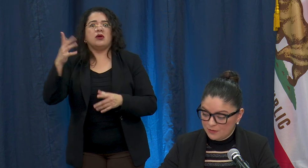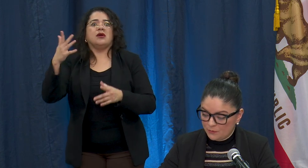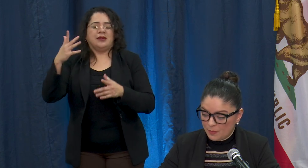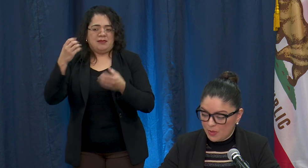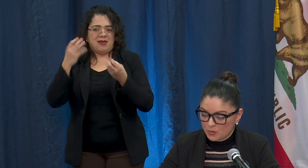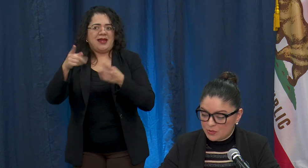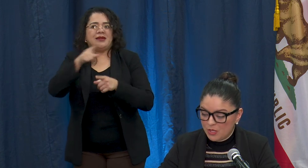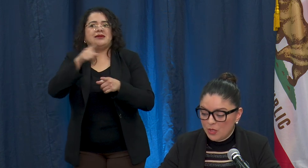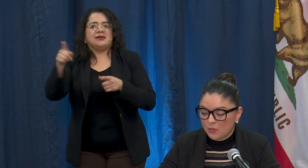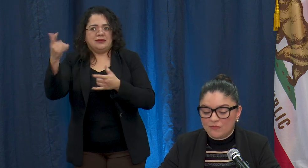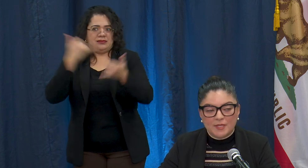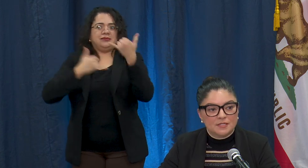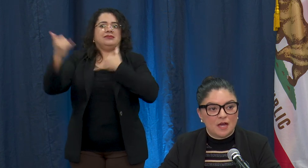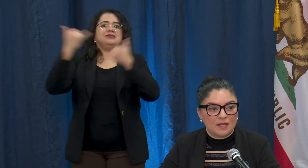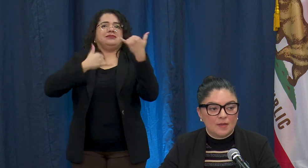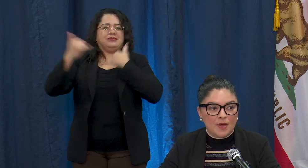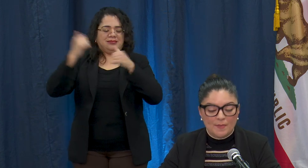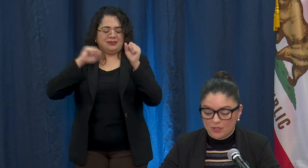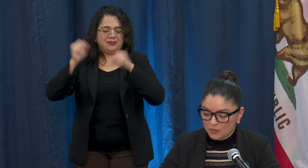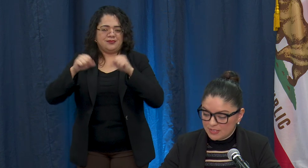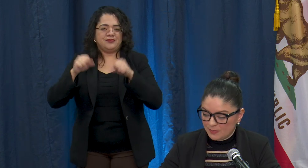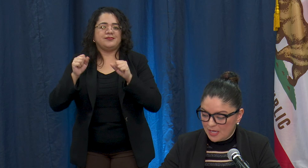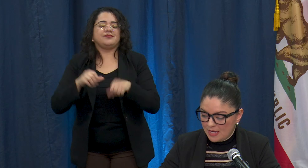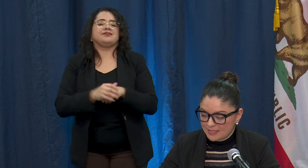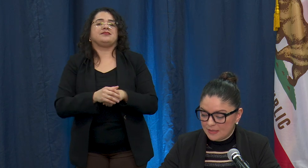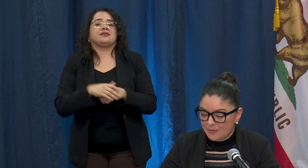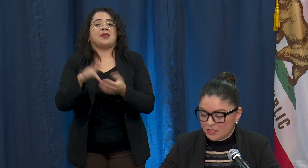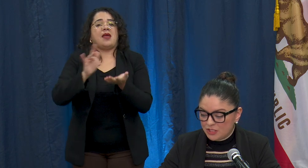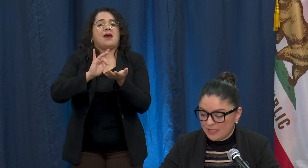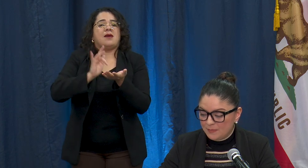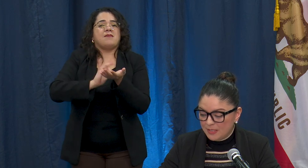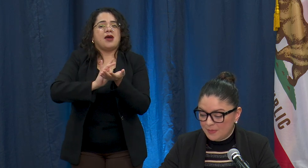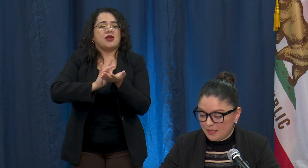and foremost, we've been talking about medical supplies and the much-needed PPE.